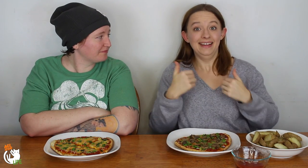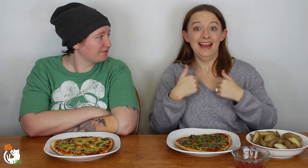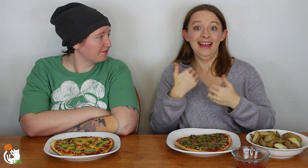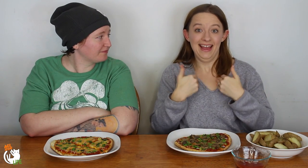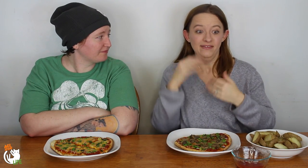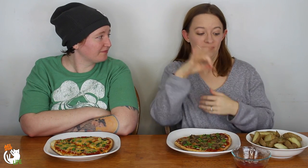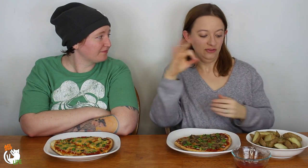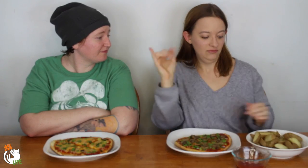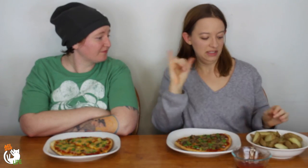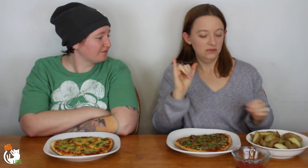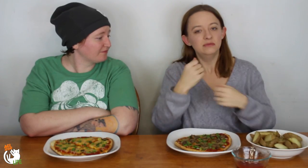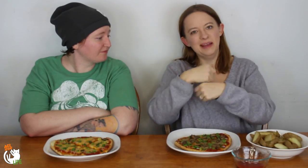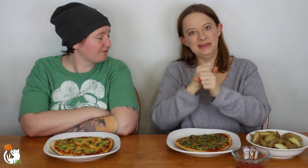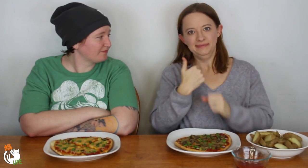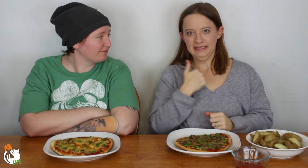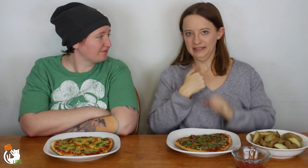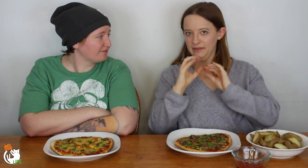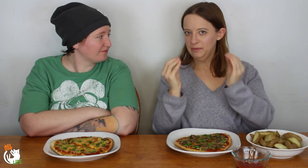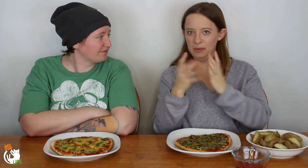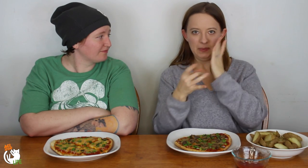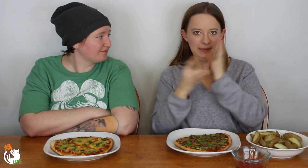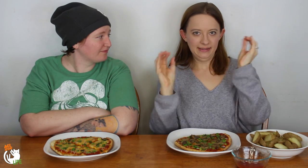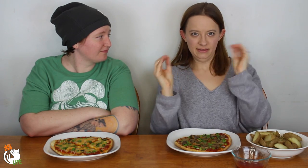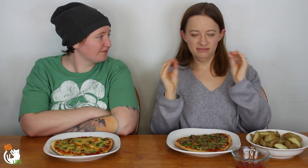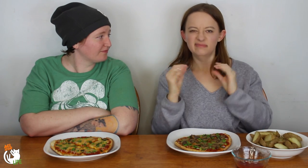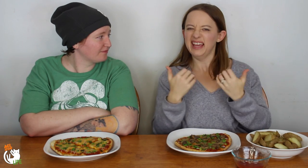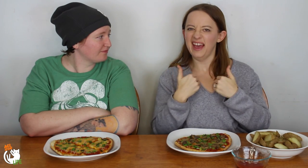I have french fries that I made by myself, no oil!